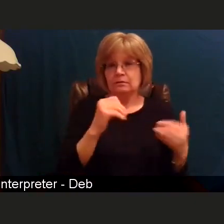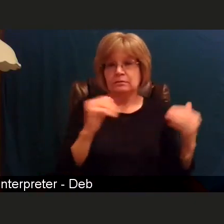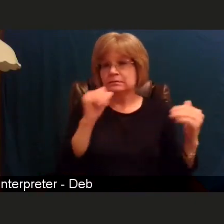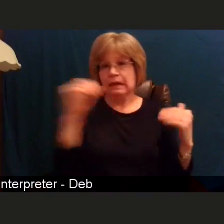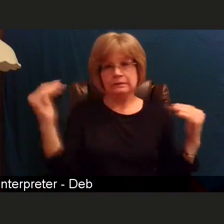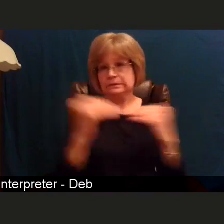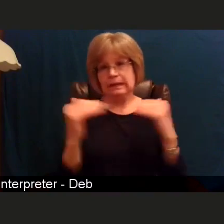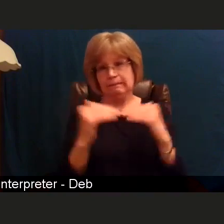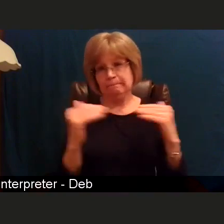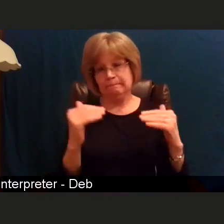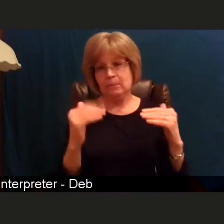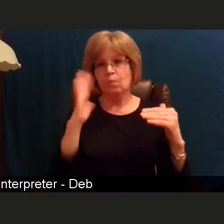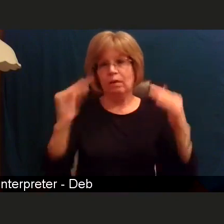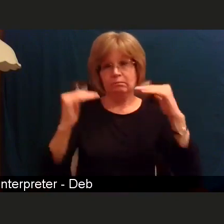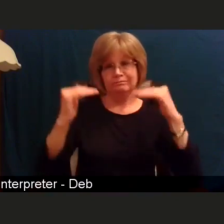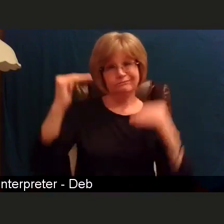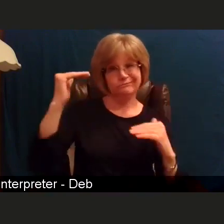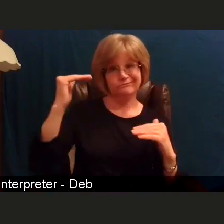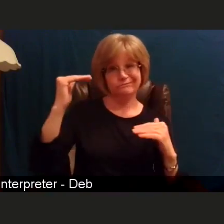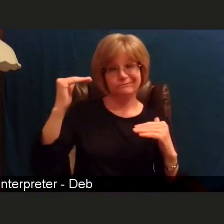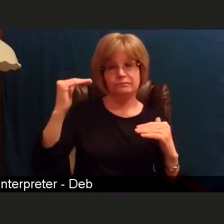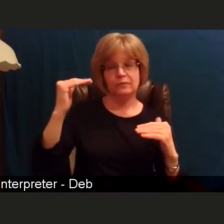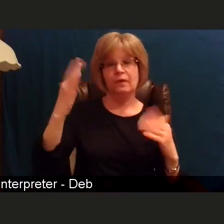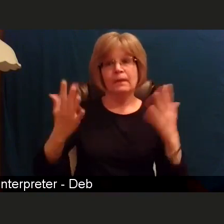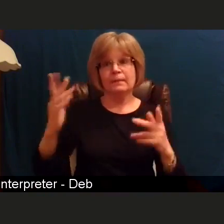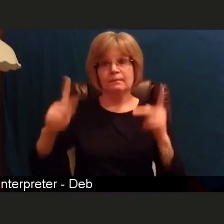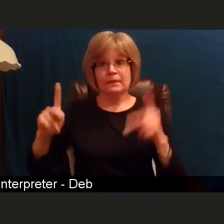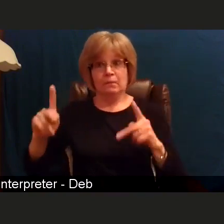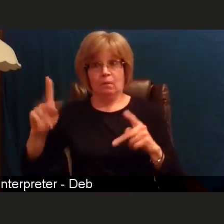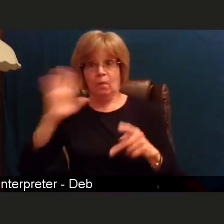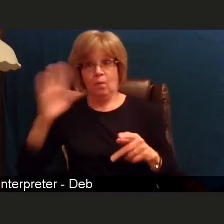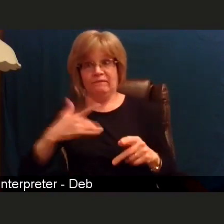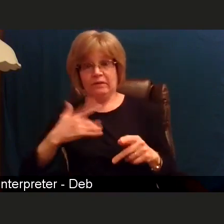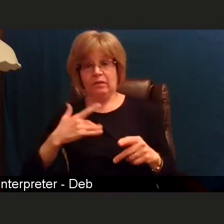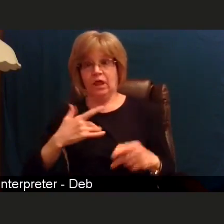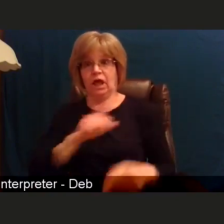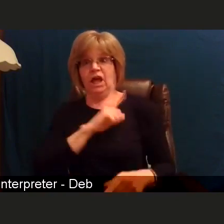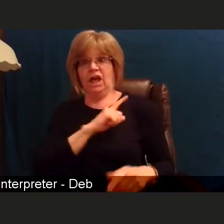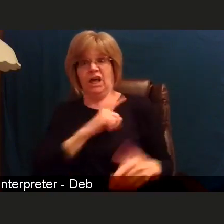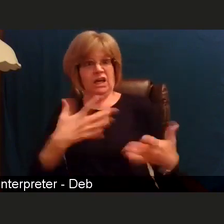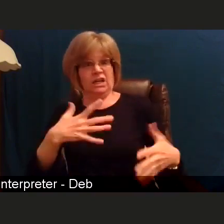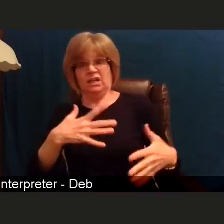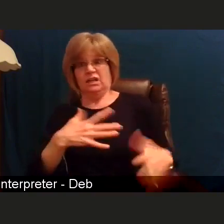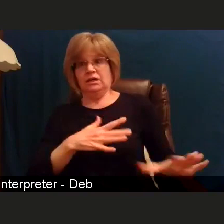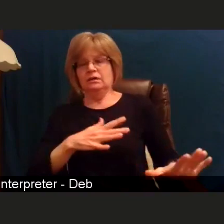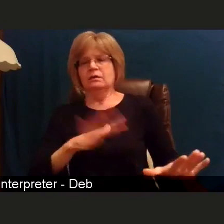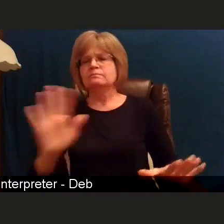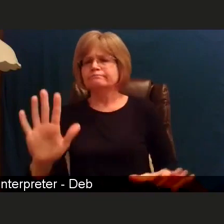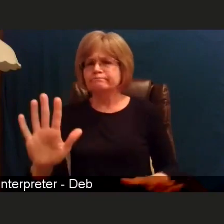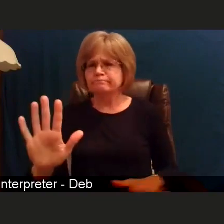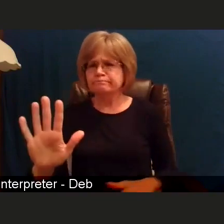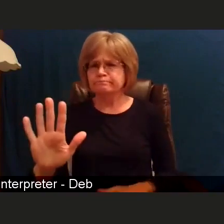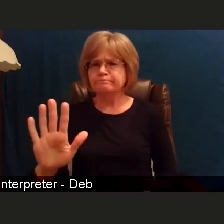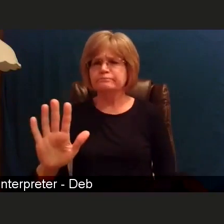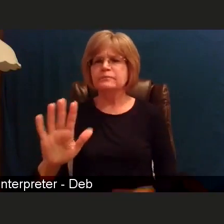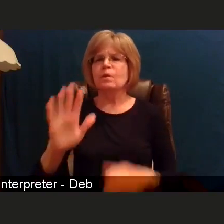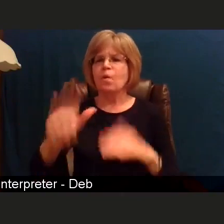probably increase some anxiety, but I'm telling you that everyone who wants a vaccine should be offered a vaccine.